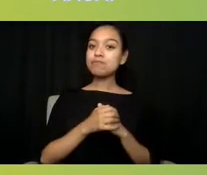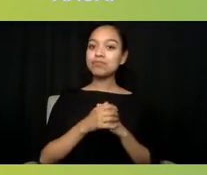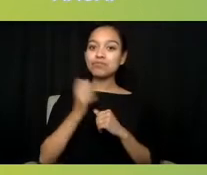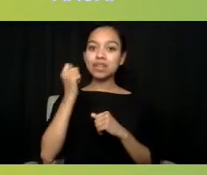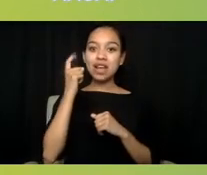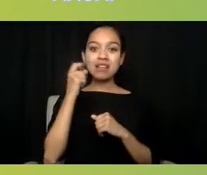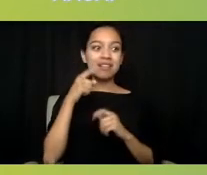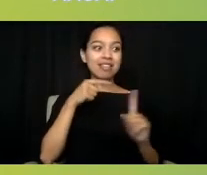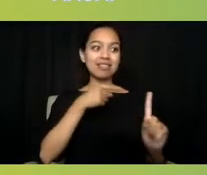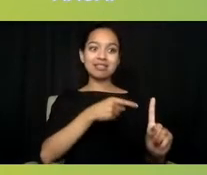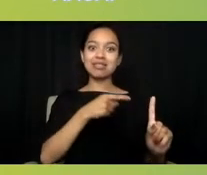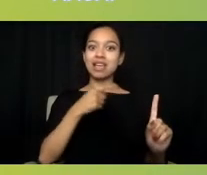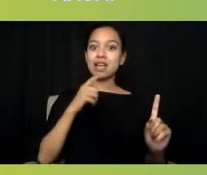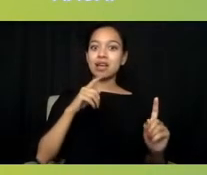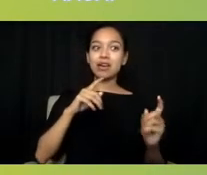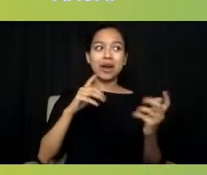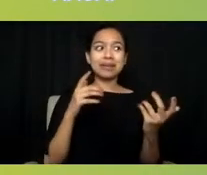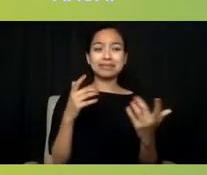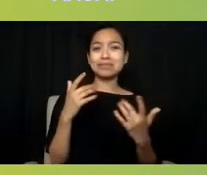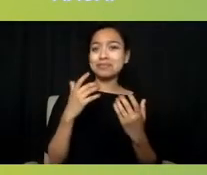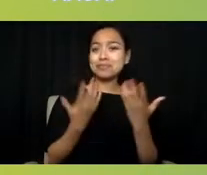than they are to pick up the phone.